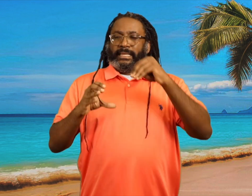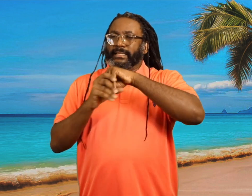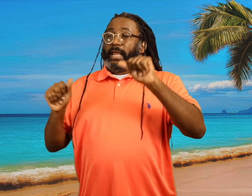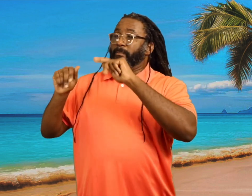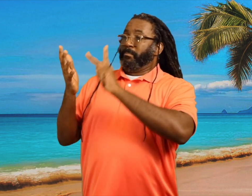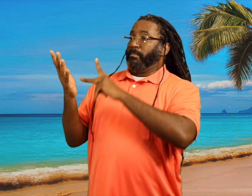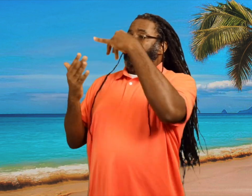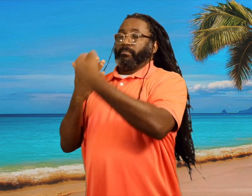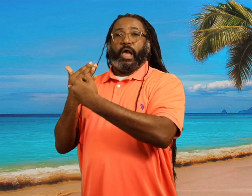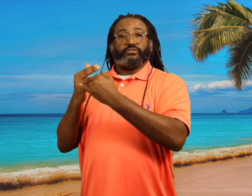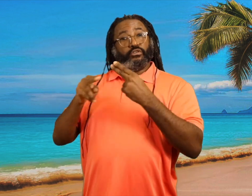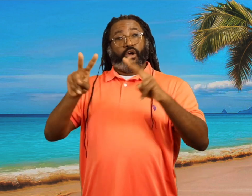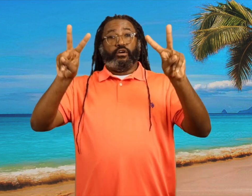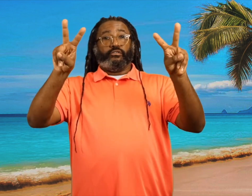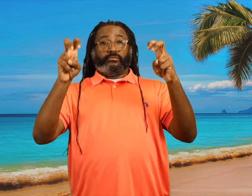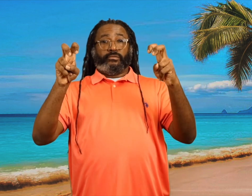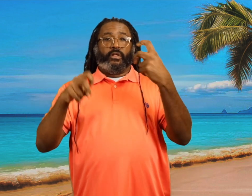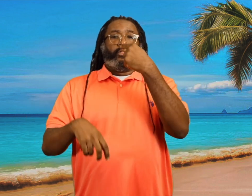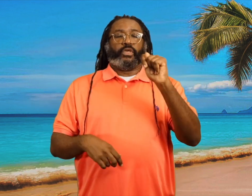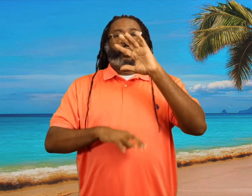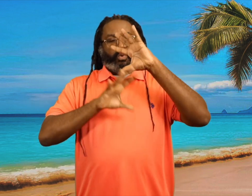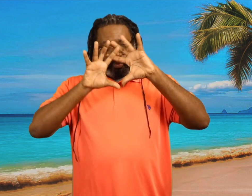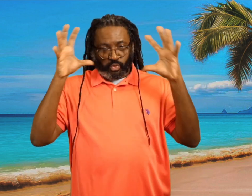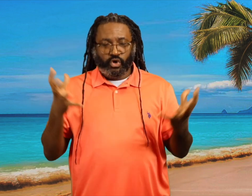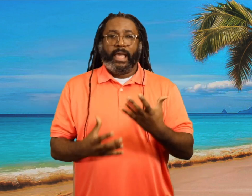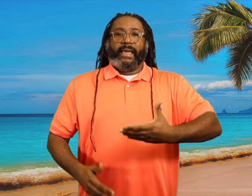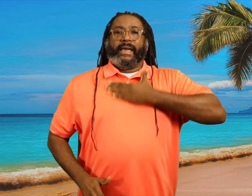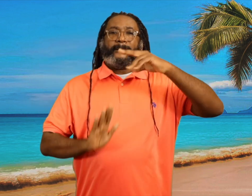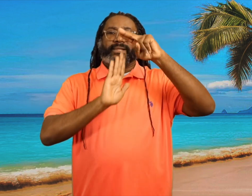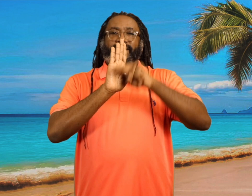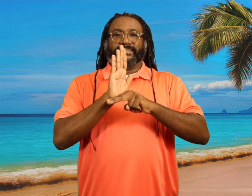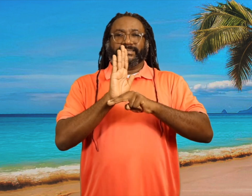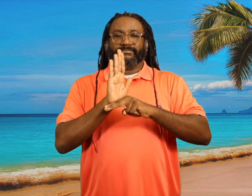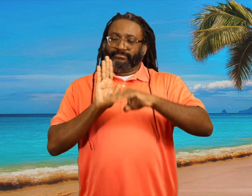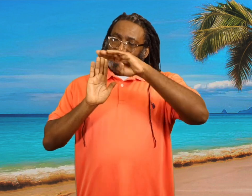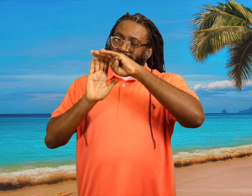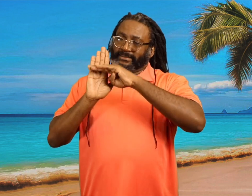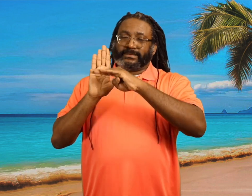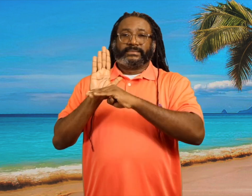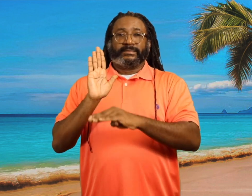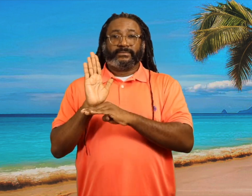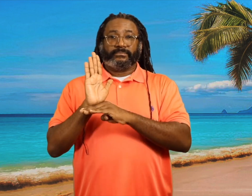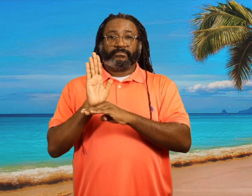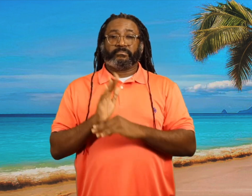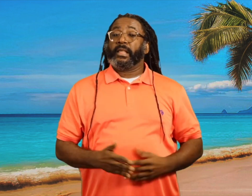in a project they call the "World Happiness Index."